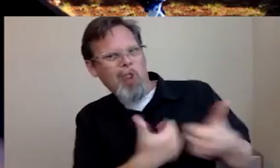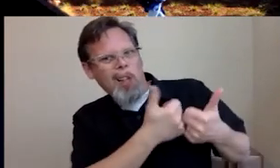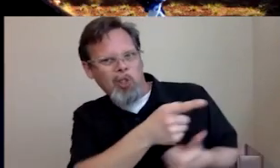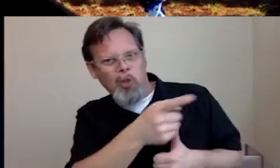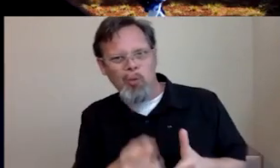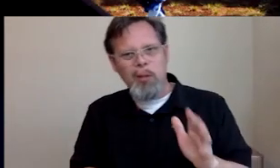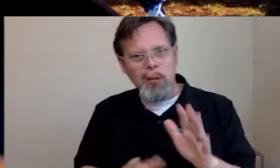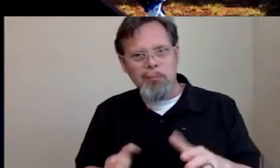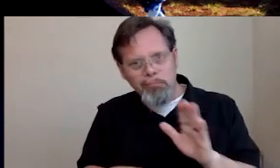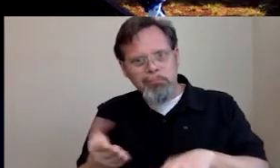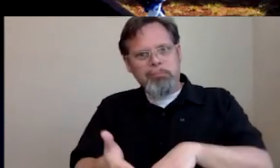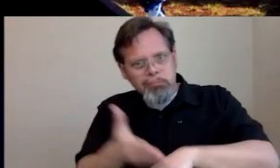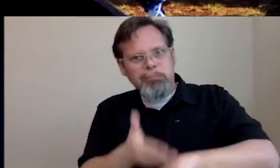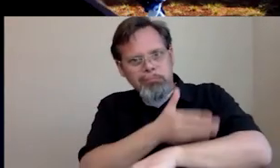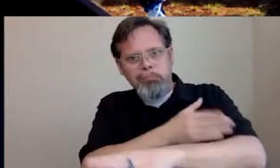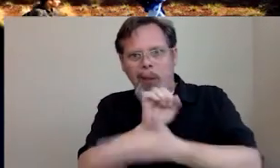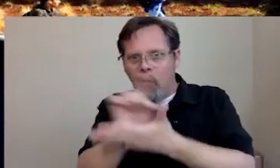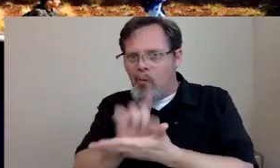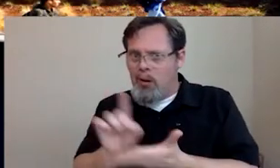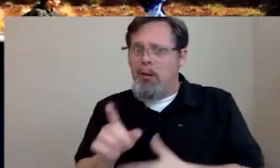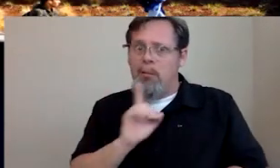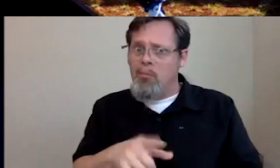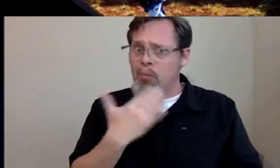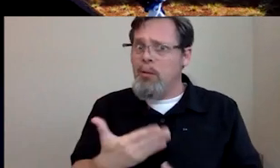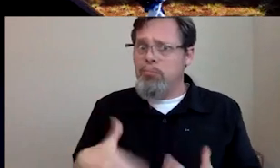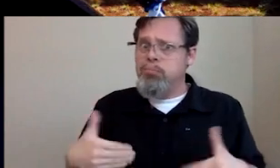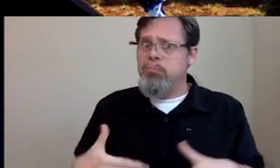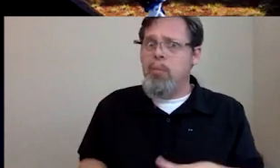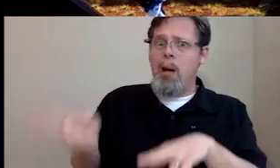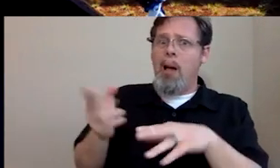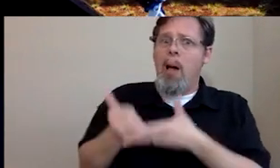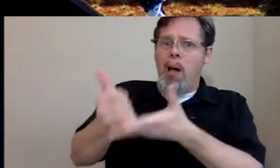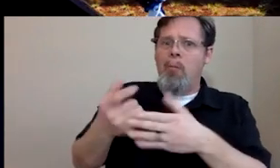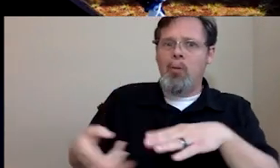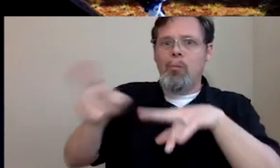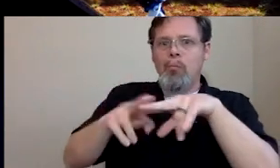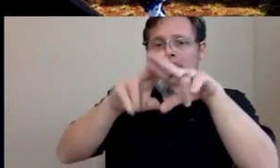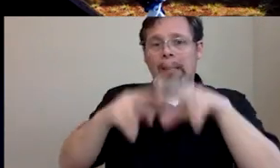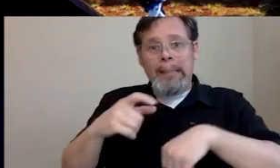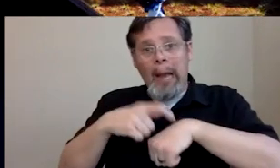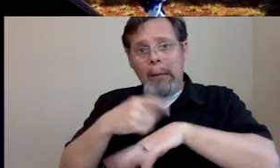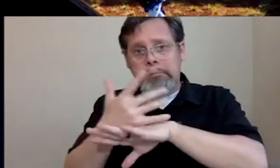single week. Yeah, I think that's going to keep. I think that's definitely going to help you grow. We are starting to run out of time and we have a lot